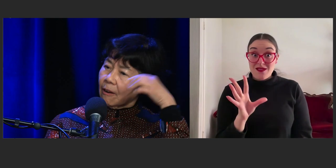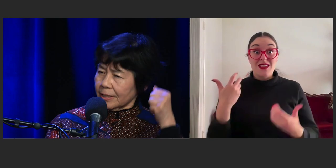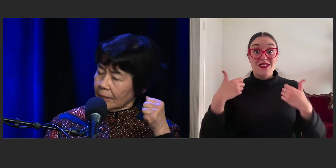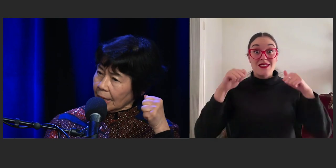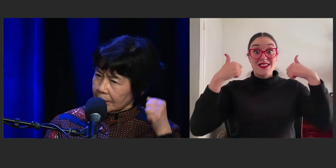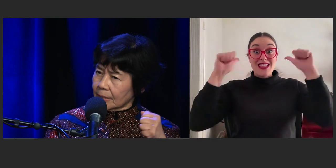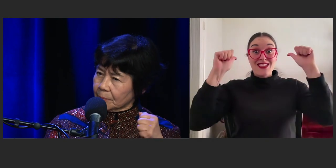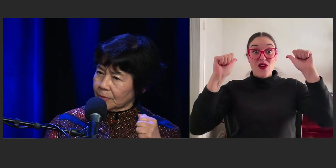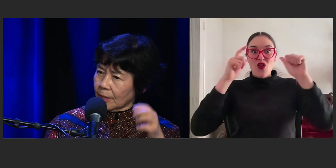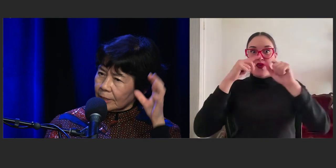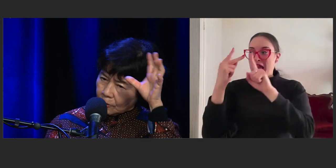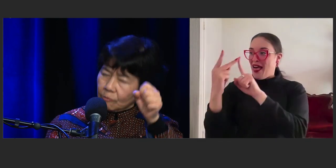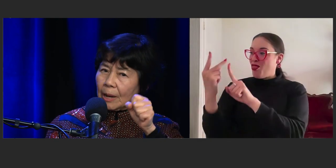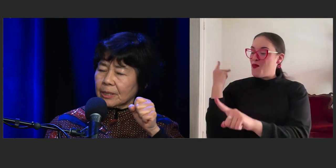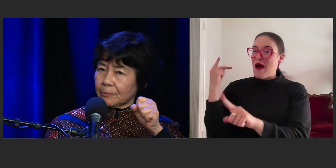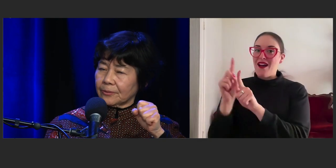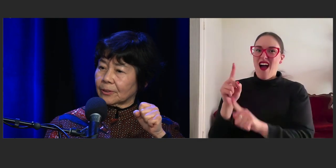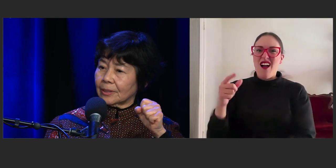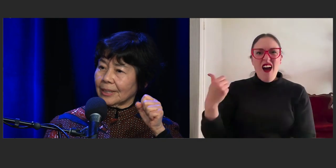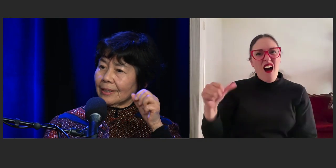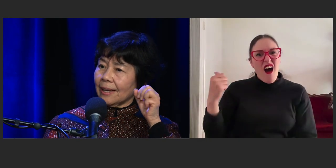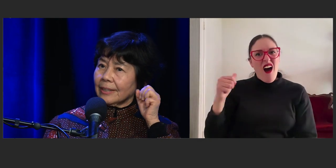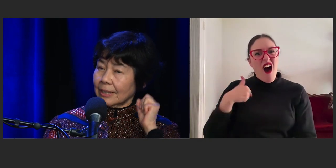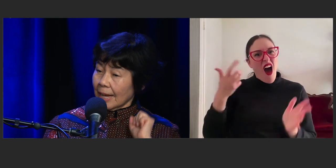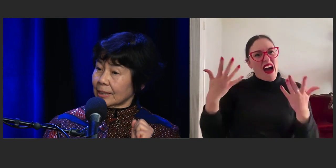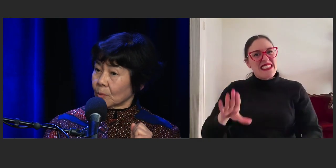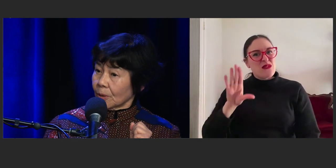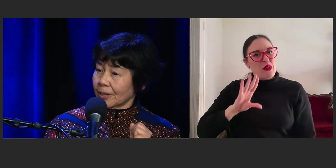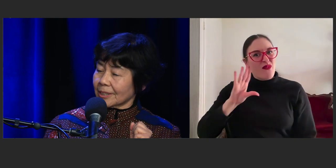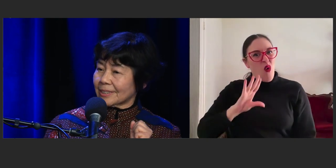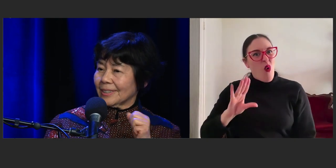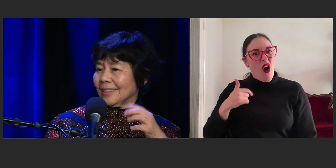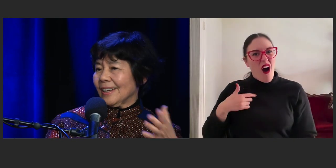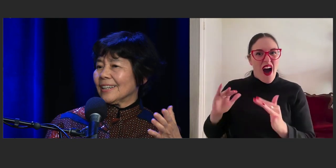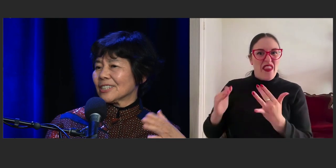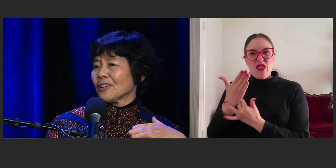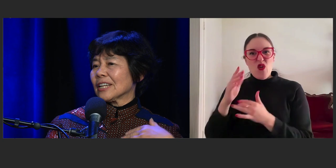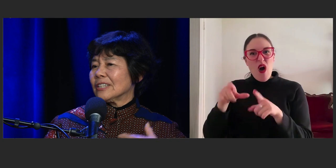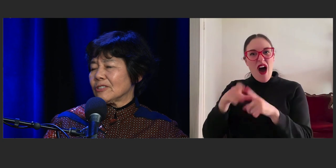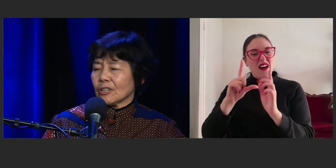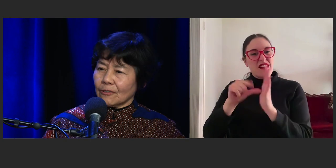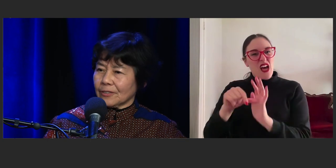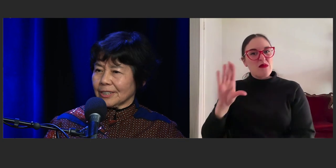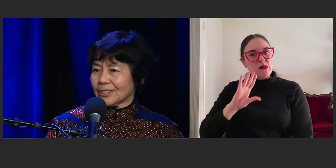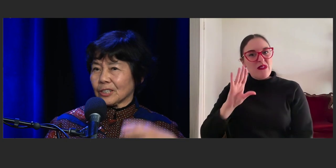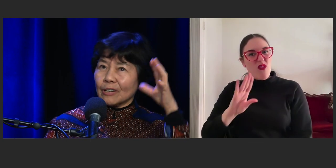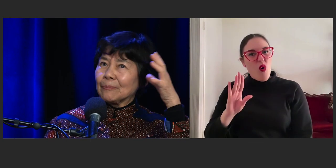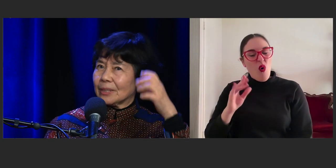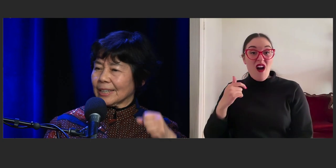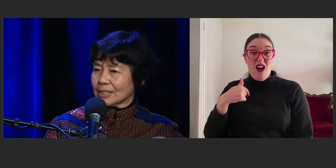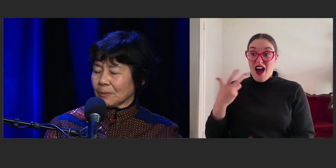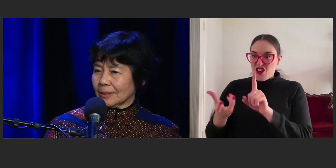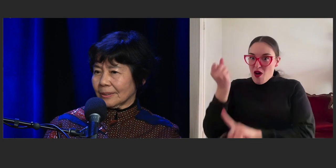"Oh yeah, I did it before, I grabbed it before "and it worked." And so that gives you confidence to grab the next one.